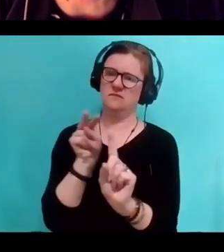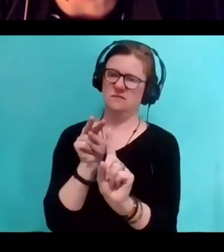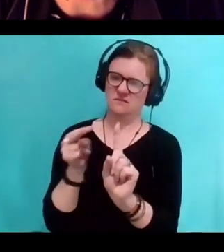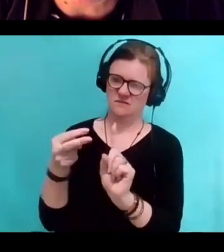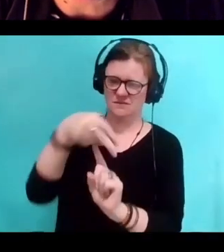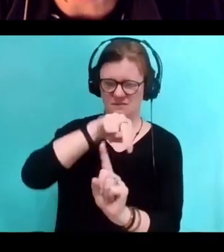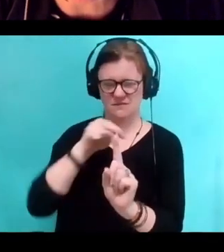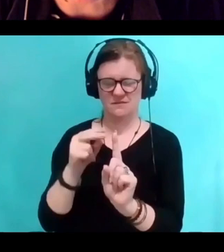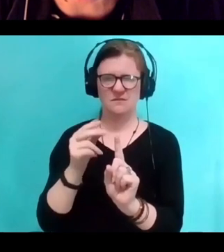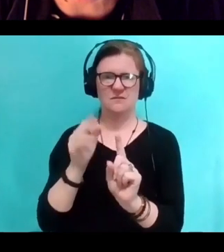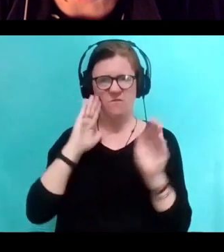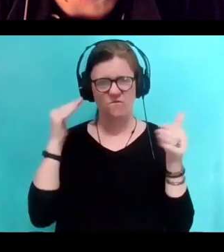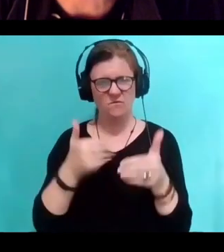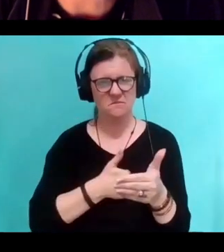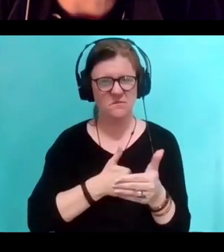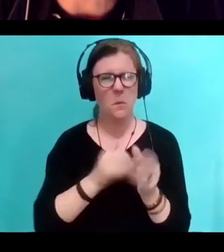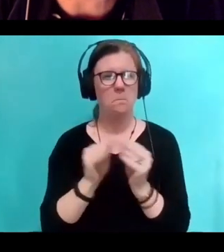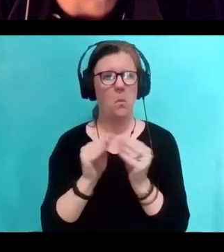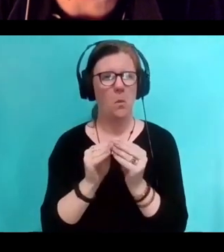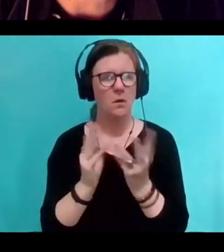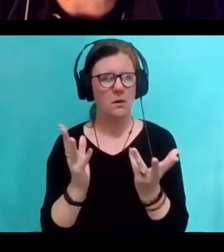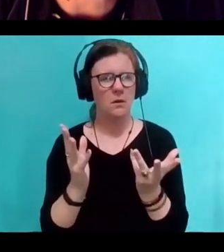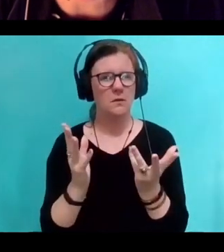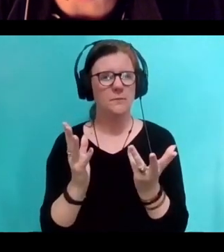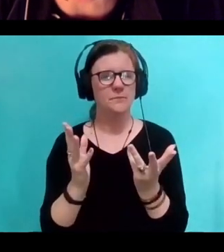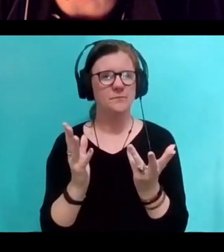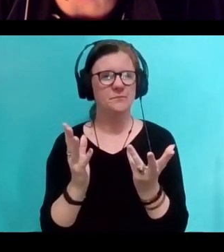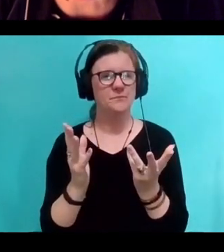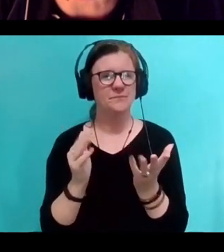so much more than we think we do. We will only call something intelligent